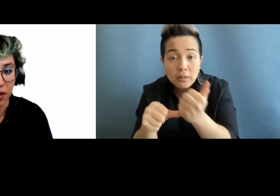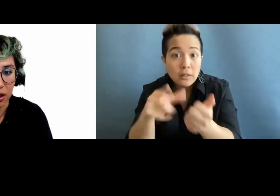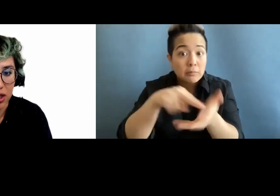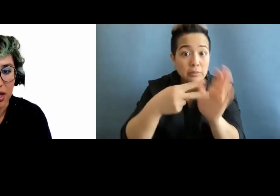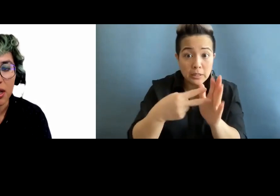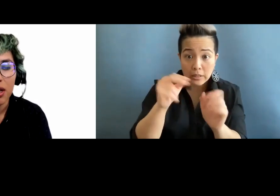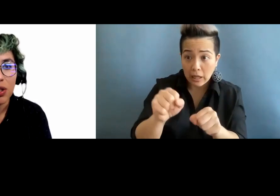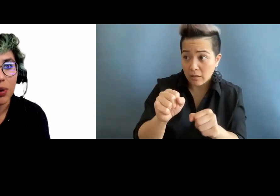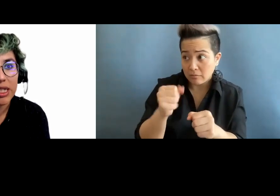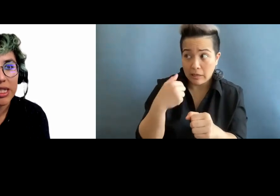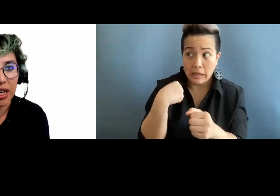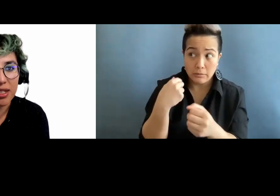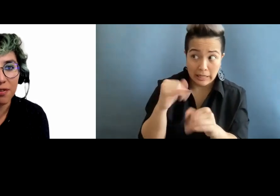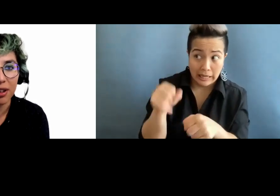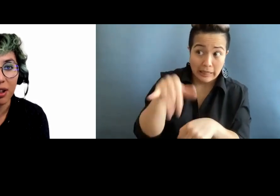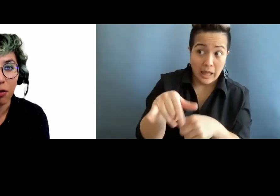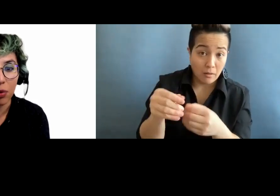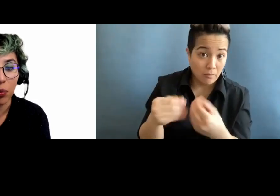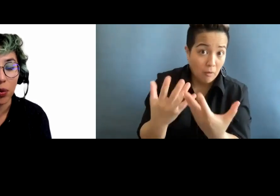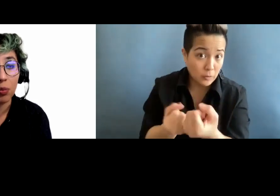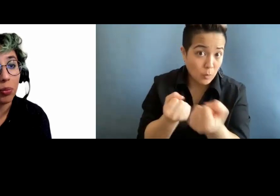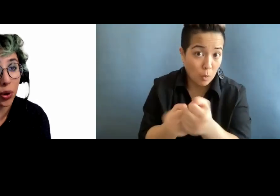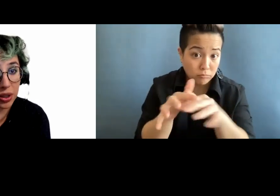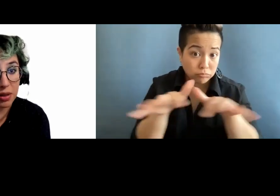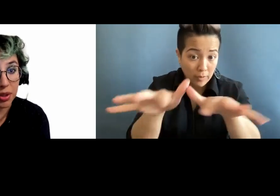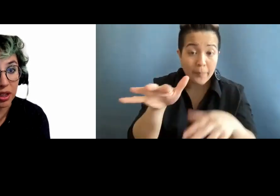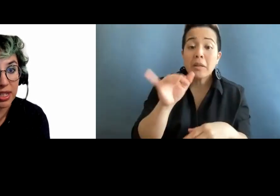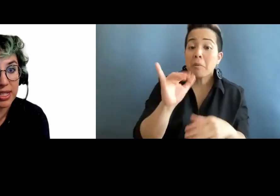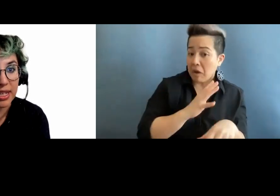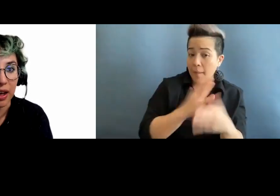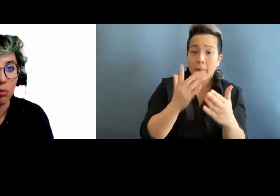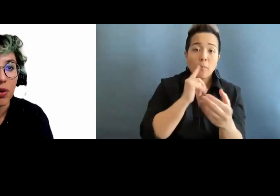I think it does. So it does affect a lot of people with motor disabilities in that most